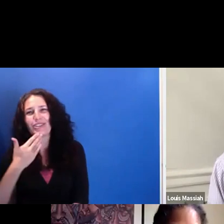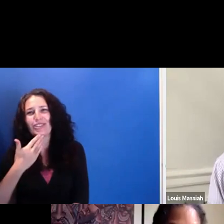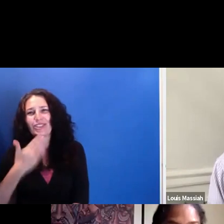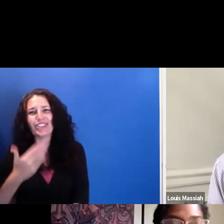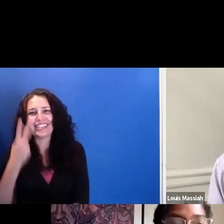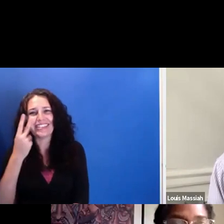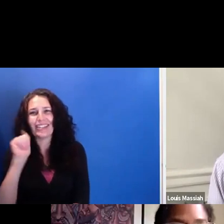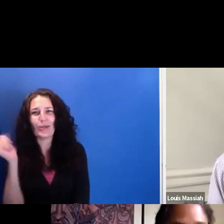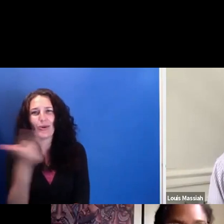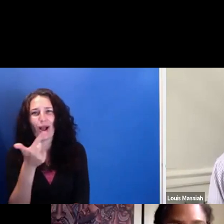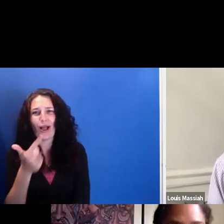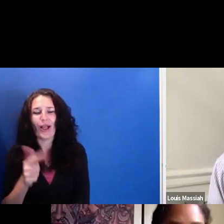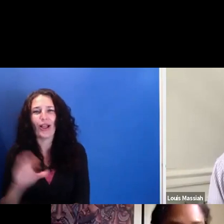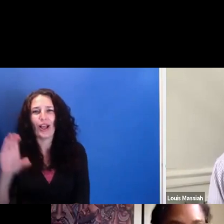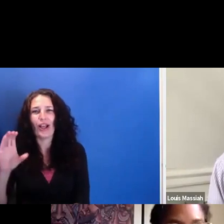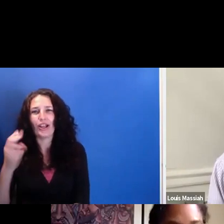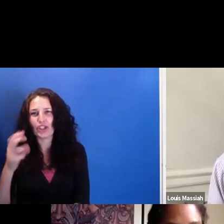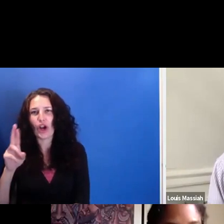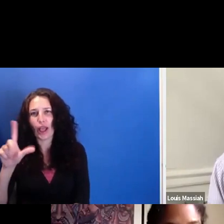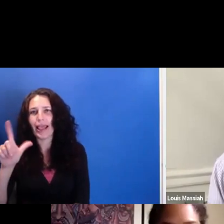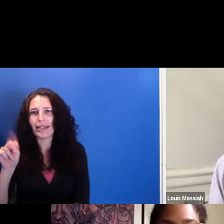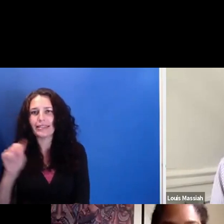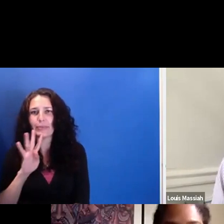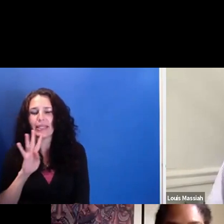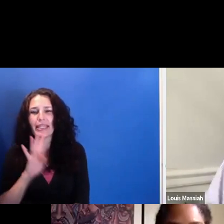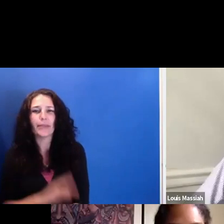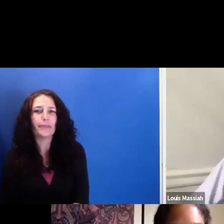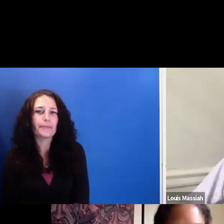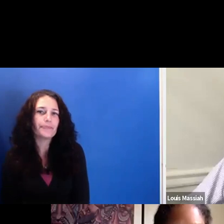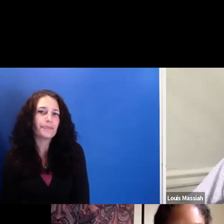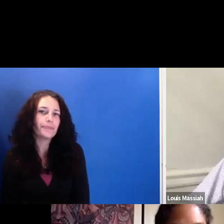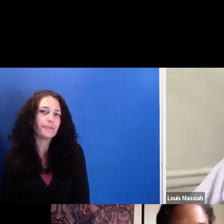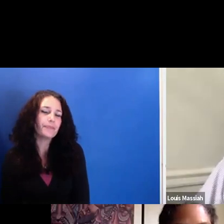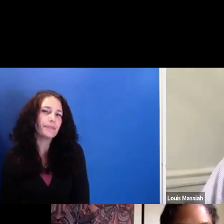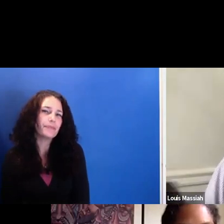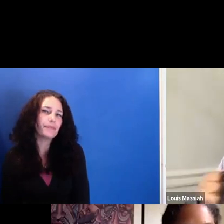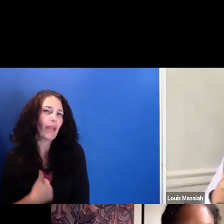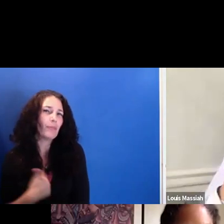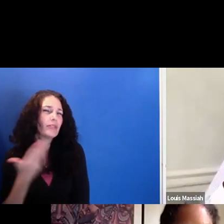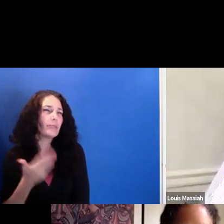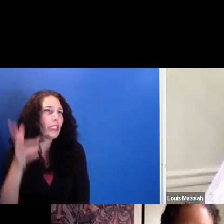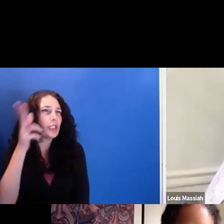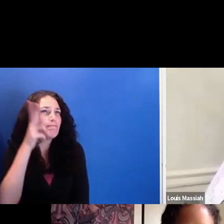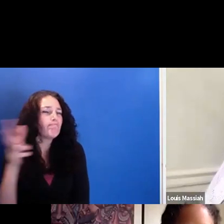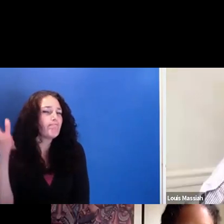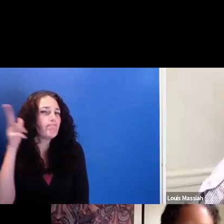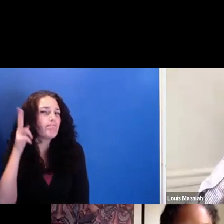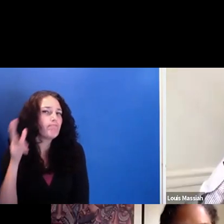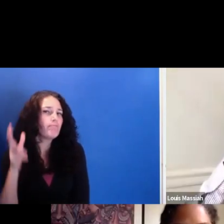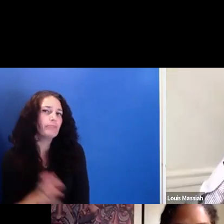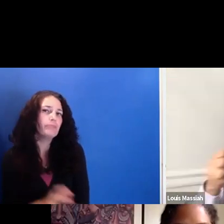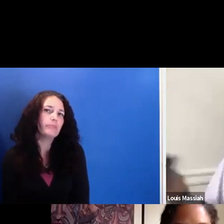Just having like-- having listened and listening through